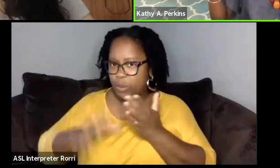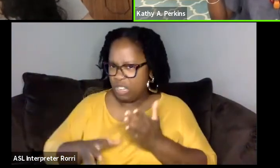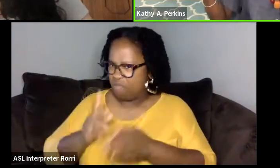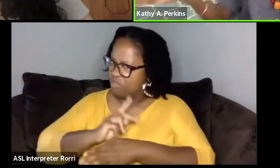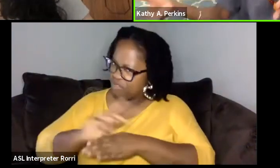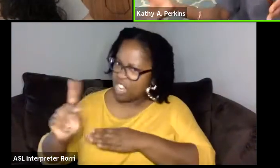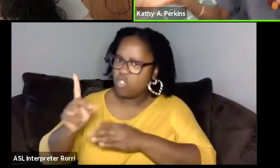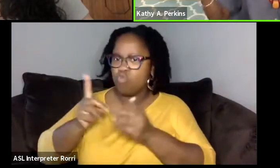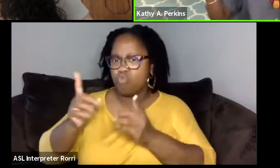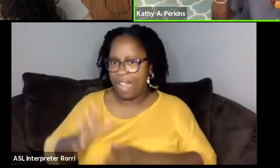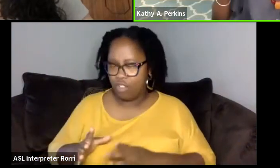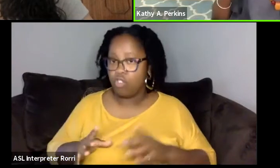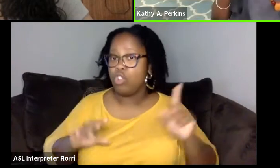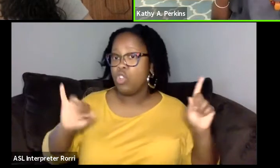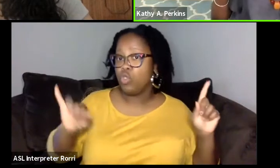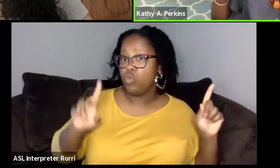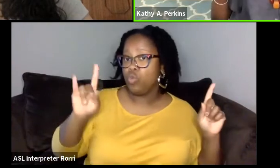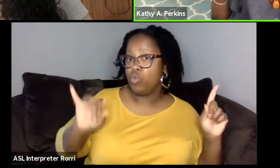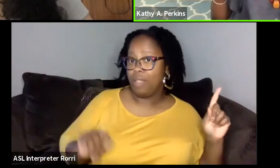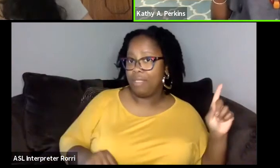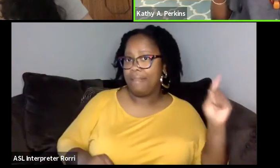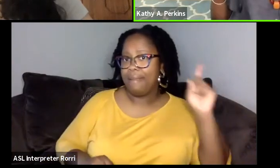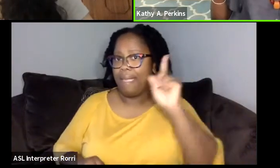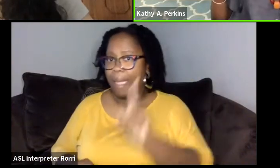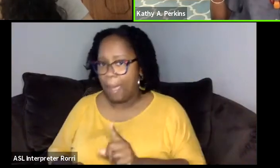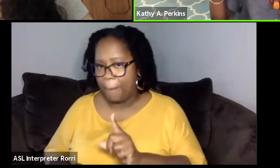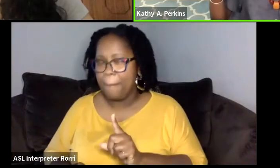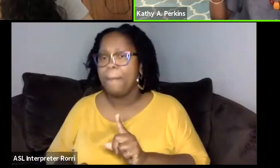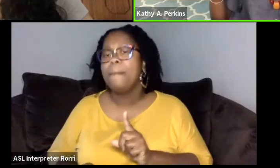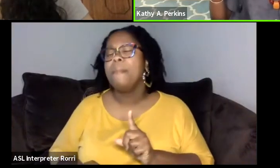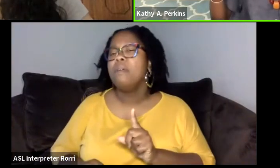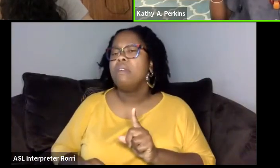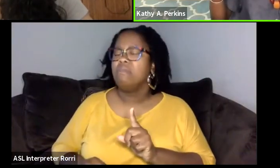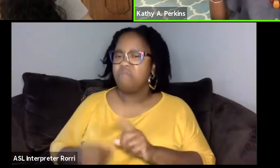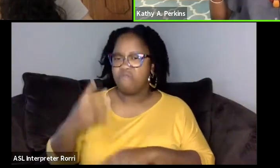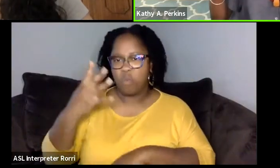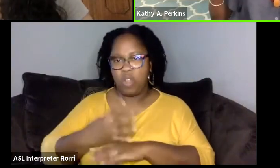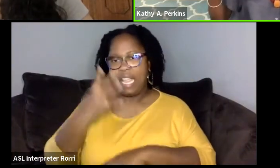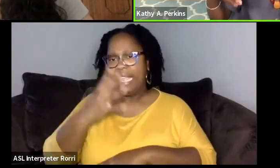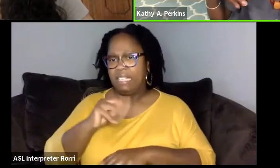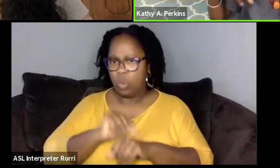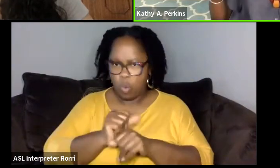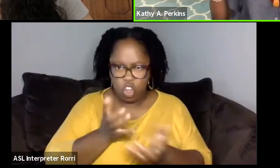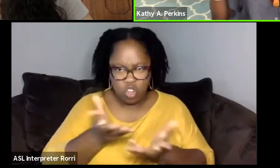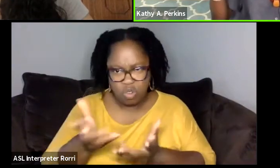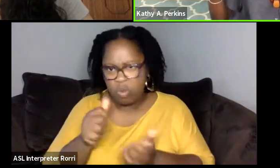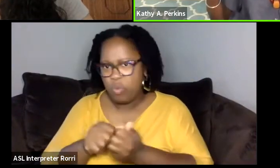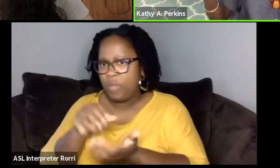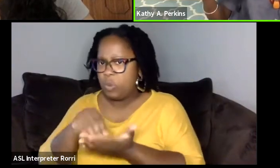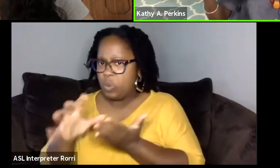And then Judith came for like the last four days and worked with the students, sharing a culture,